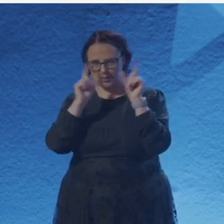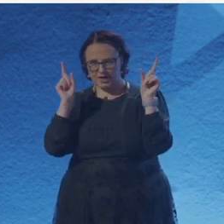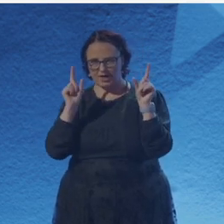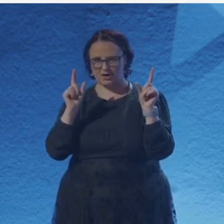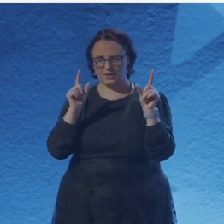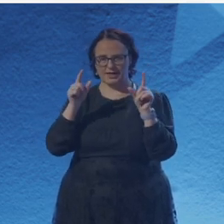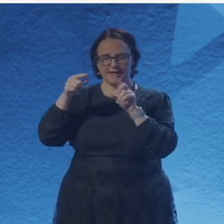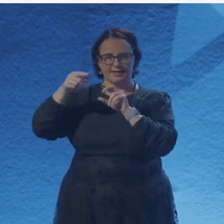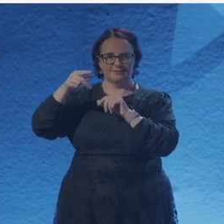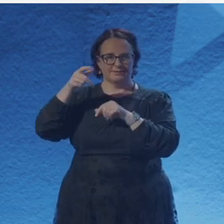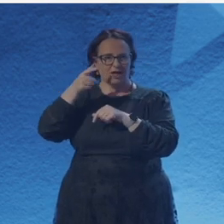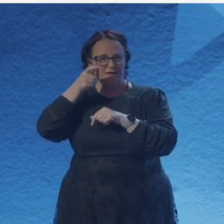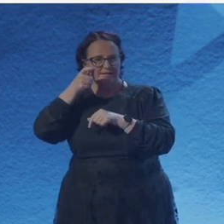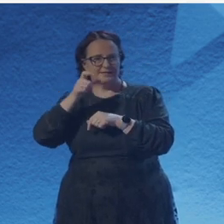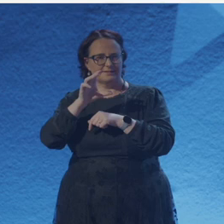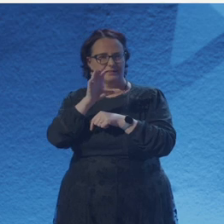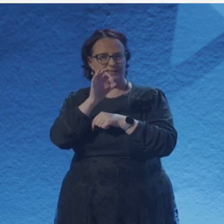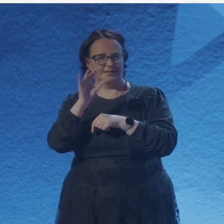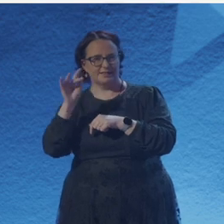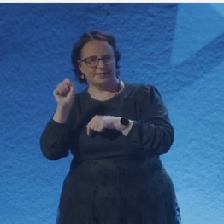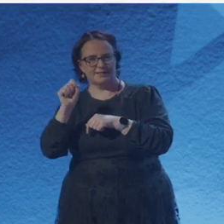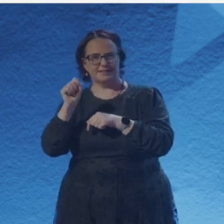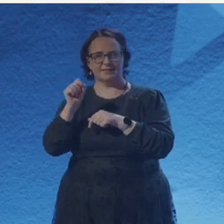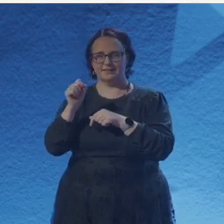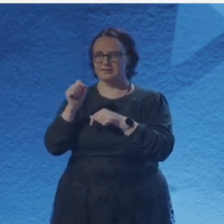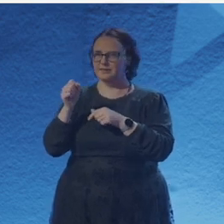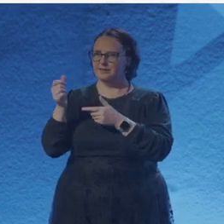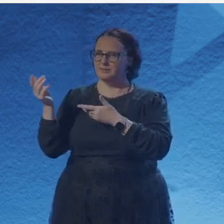All that twitters is not scrolled.